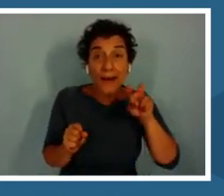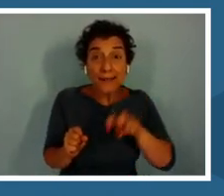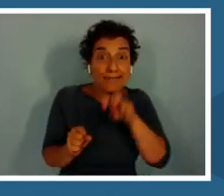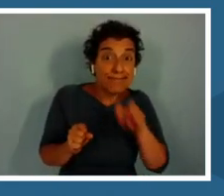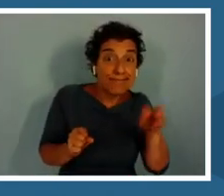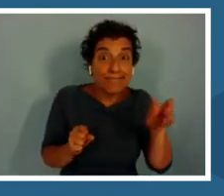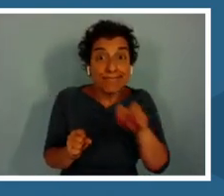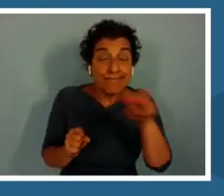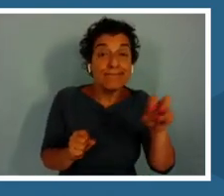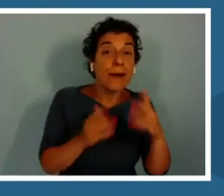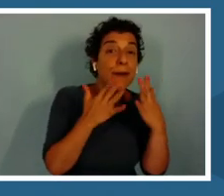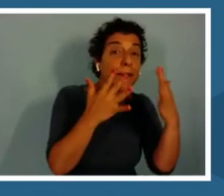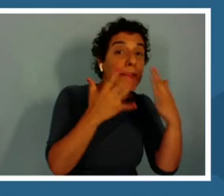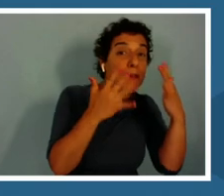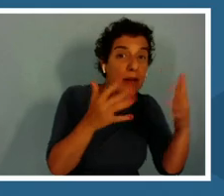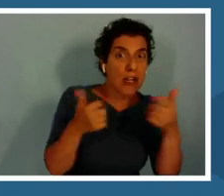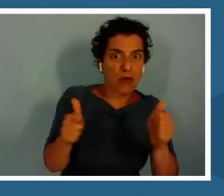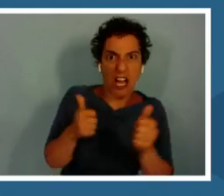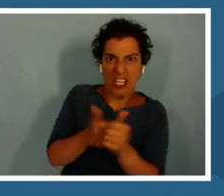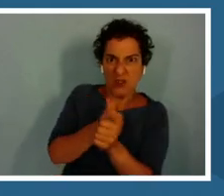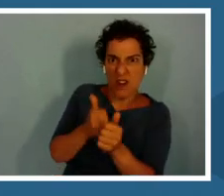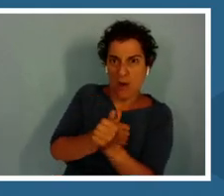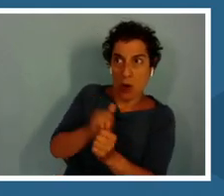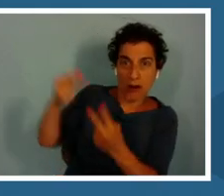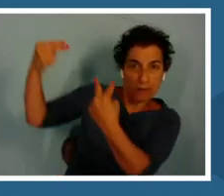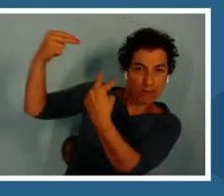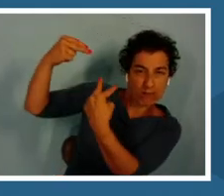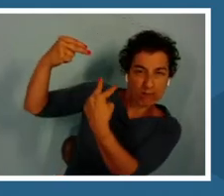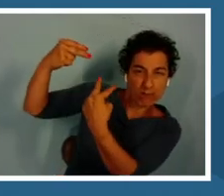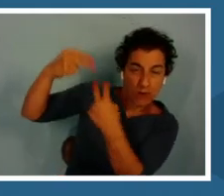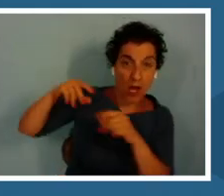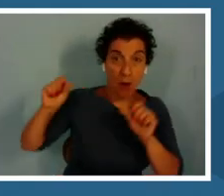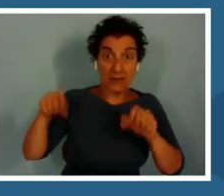mates while trying to avoid the watchful eye of potential predators.